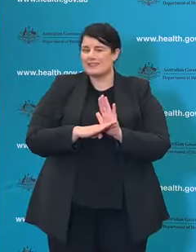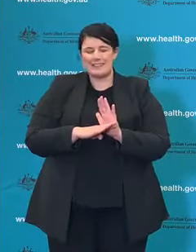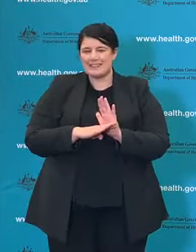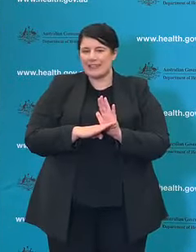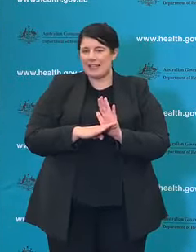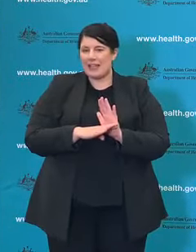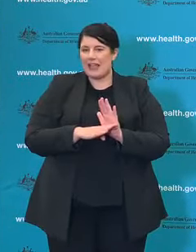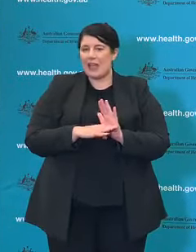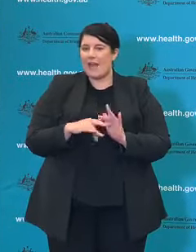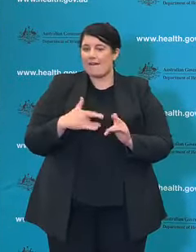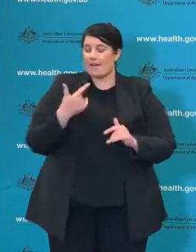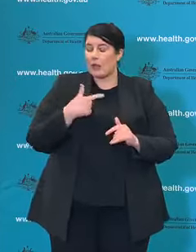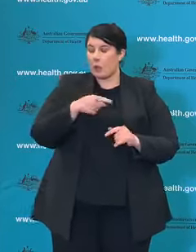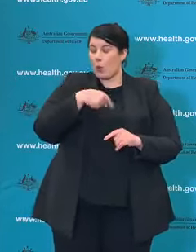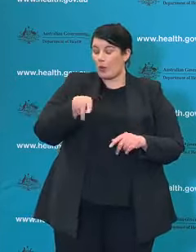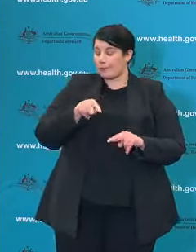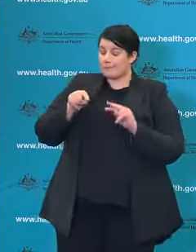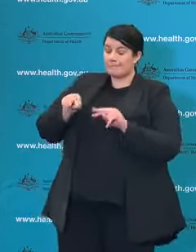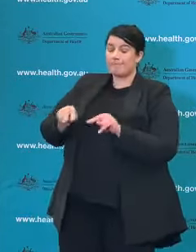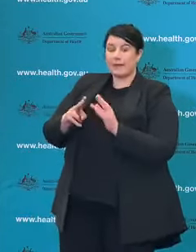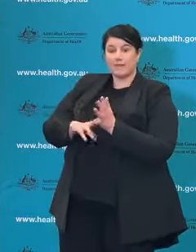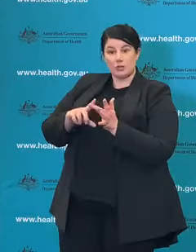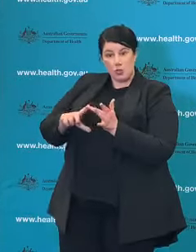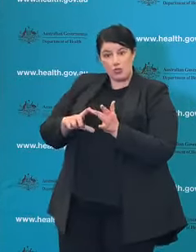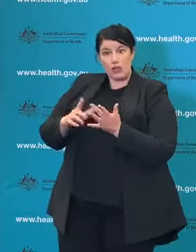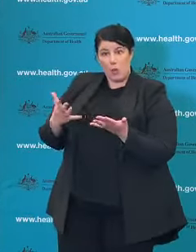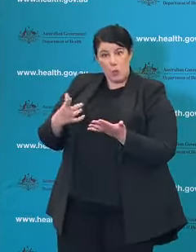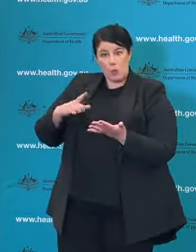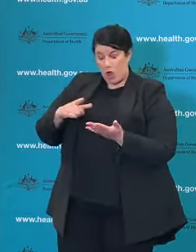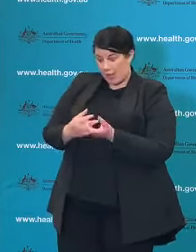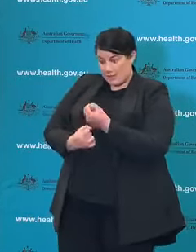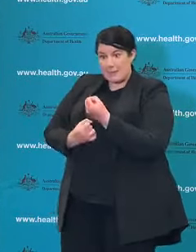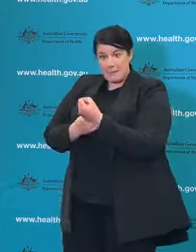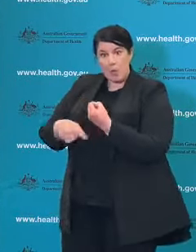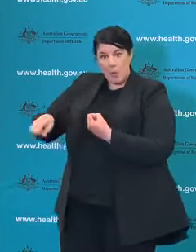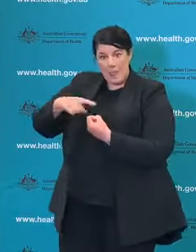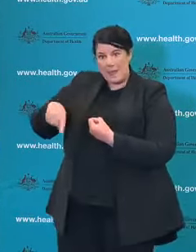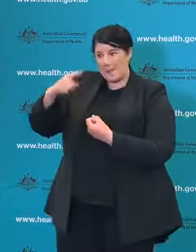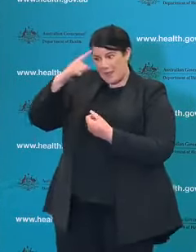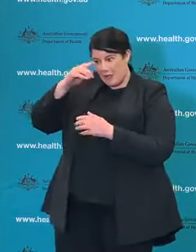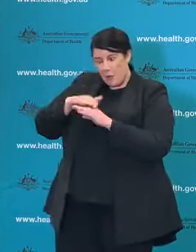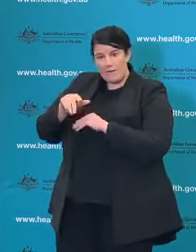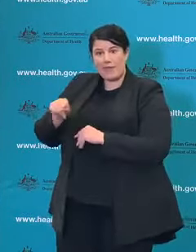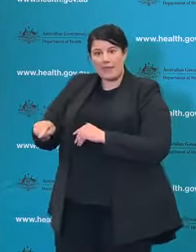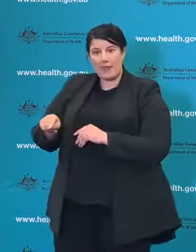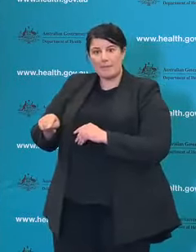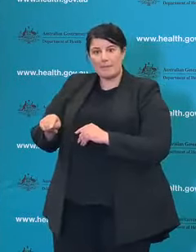down to Victoria, both in terms of support of course but also in terms of what could happen in our own backyard.